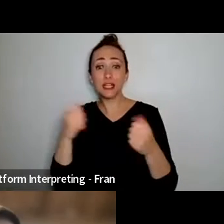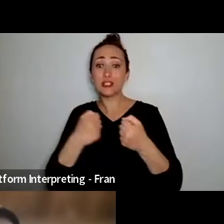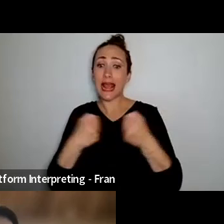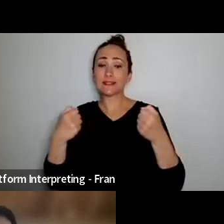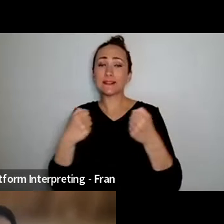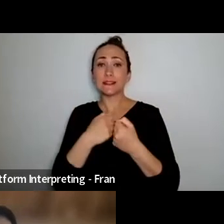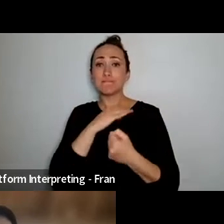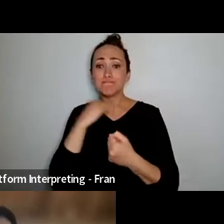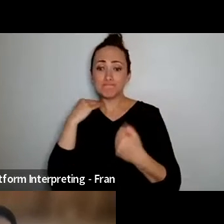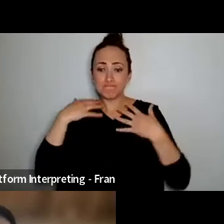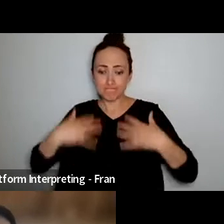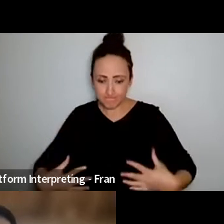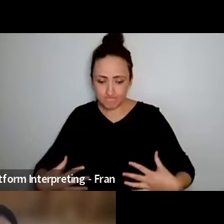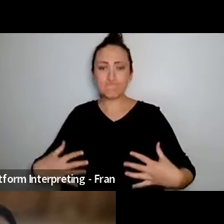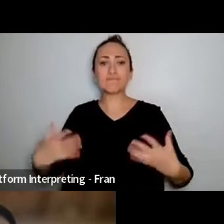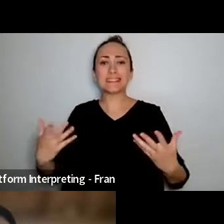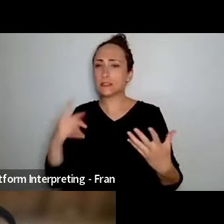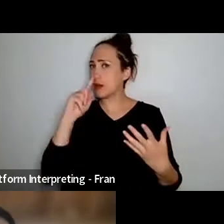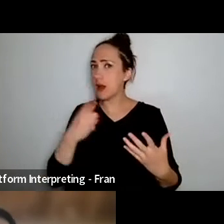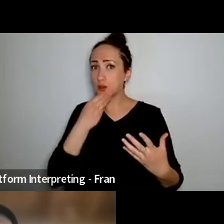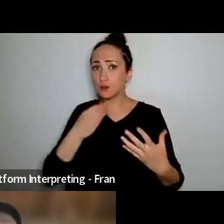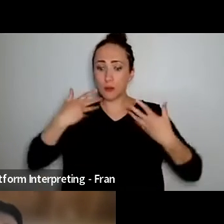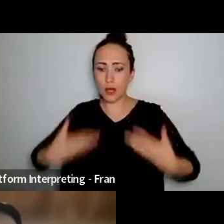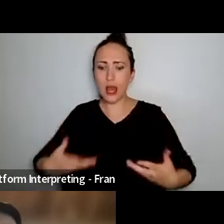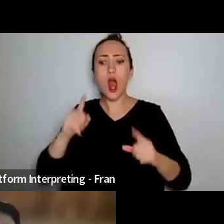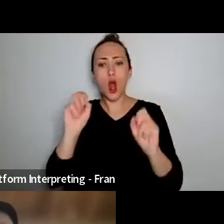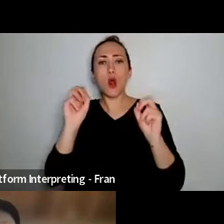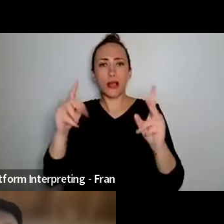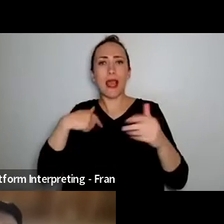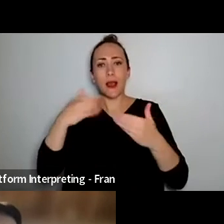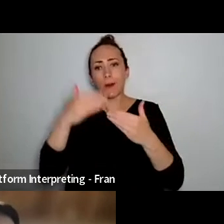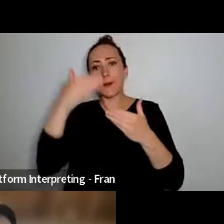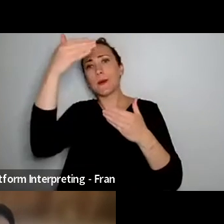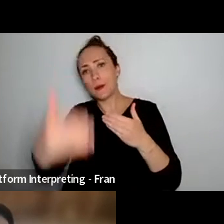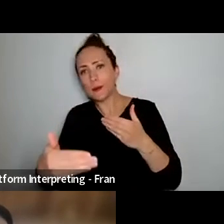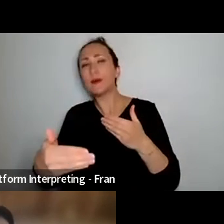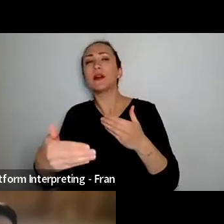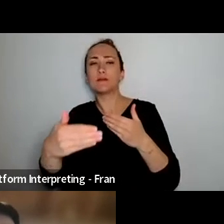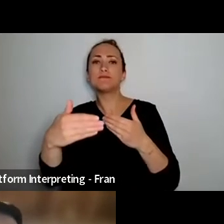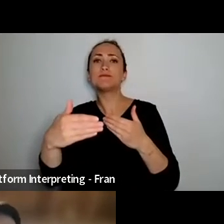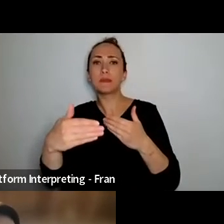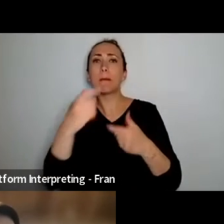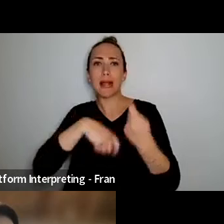I did go through that change of transition uh of going from a non-disabled uh dancer choreographer